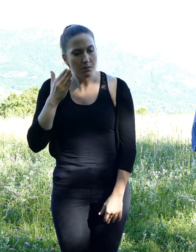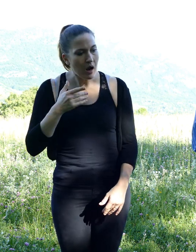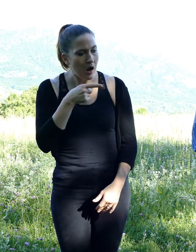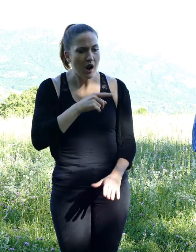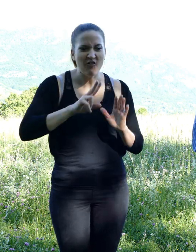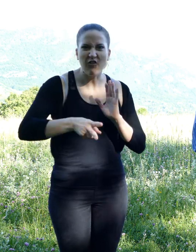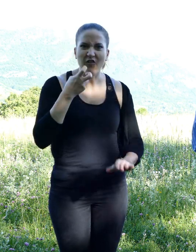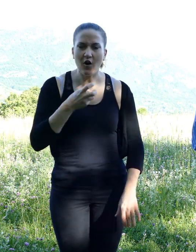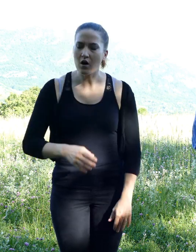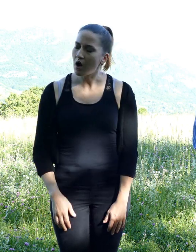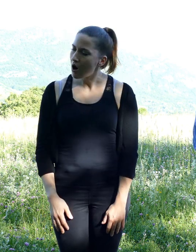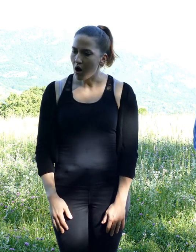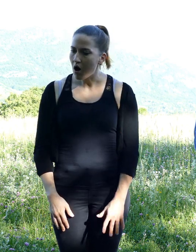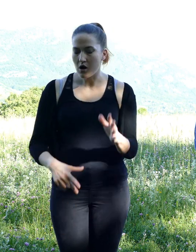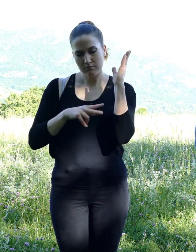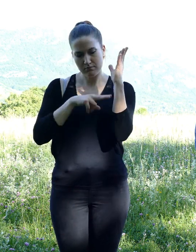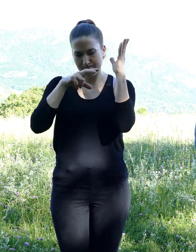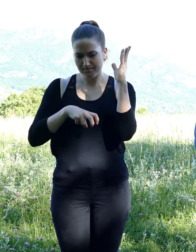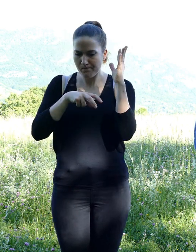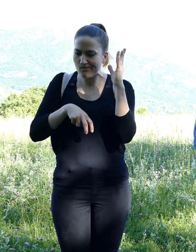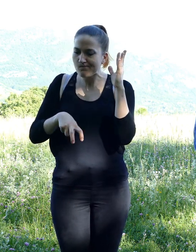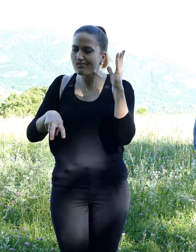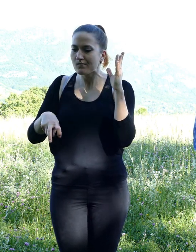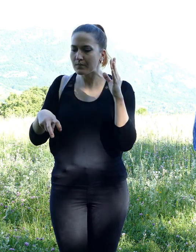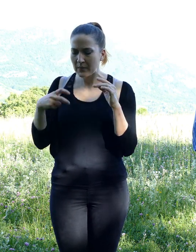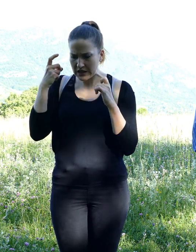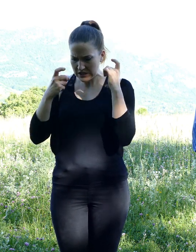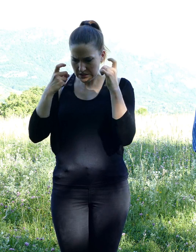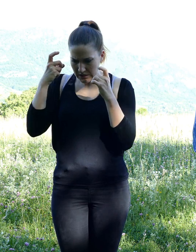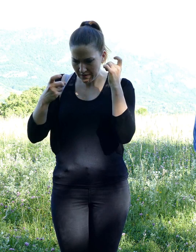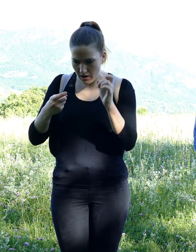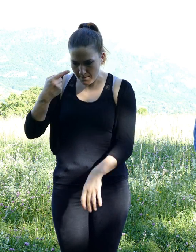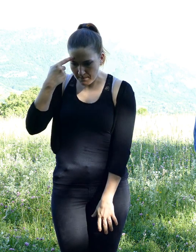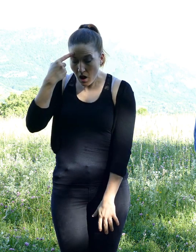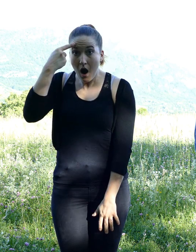After isolating himself to get his ideas straight,